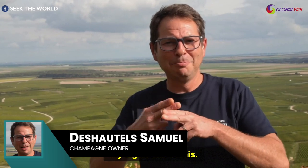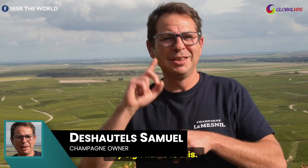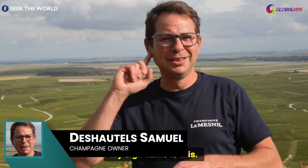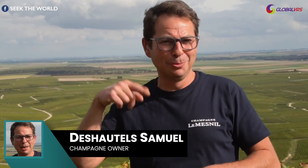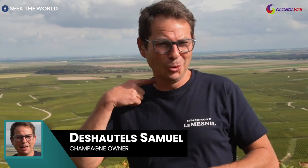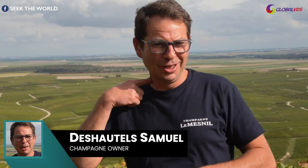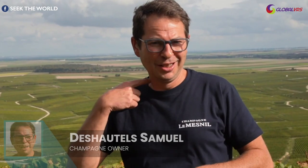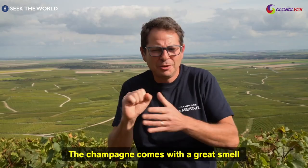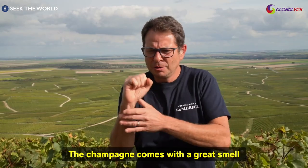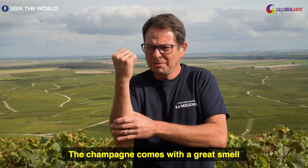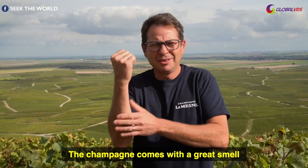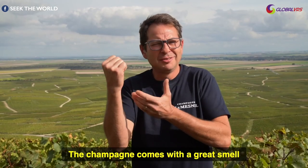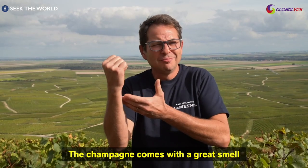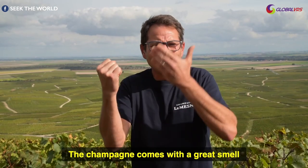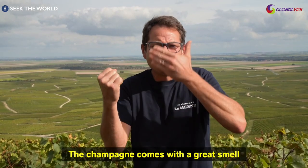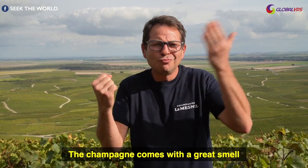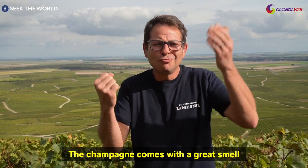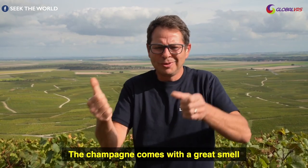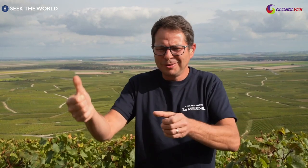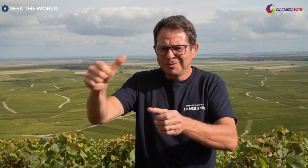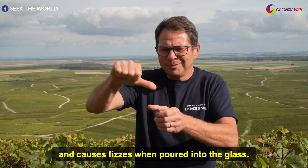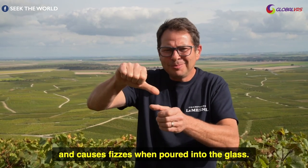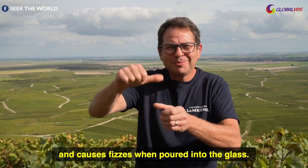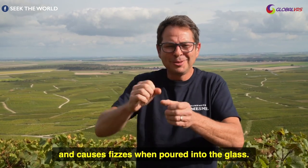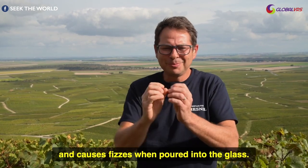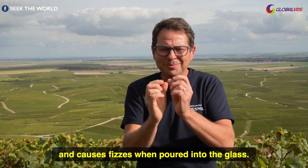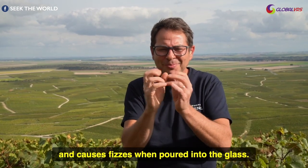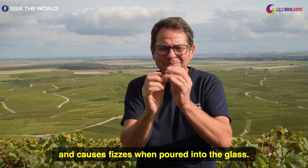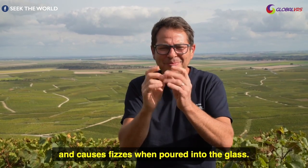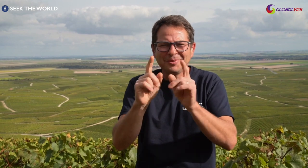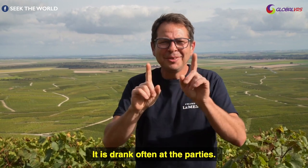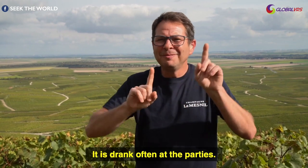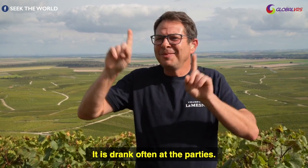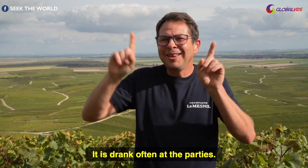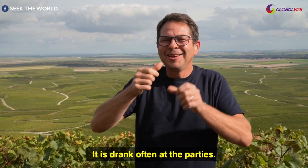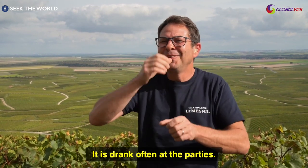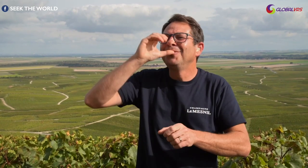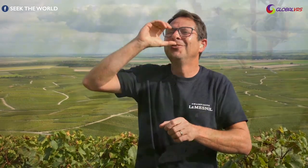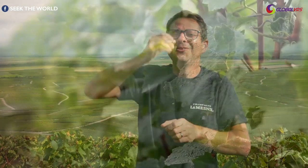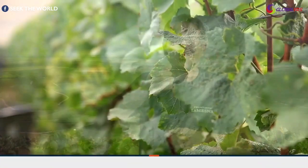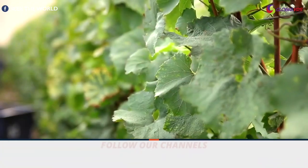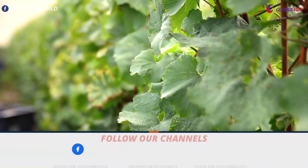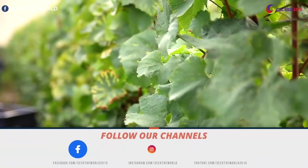my sign name is this the champagne comes with a great smell and causes fizz when poured into glasses it is often drank at parties